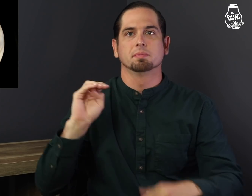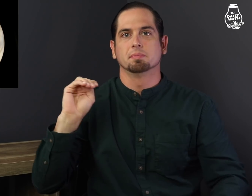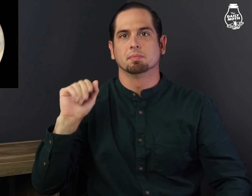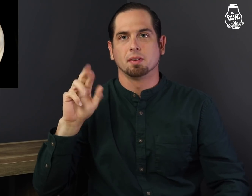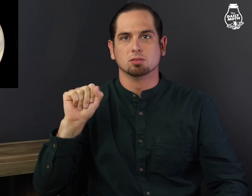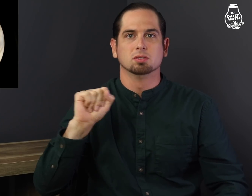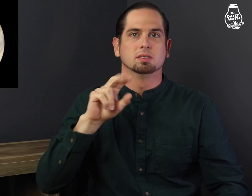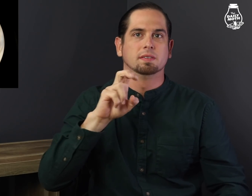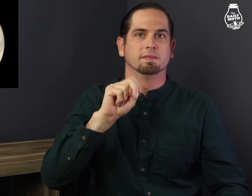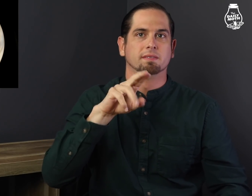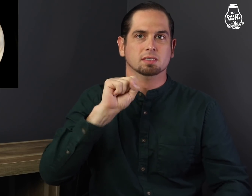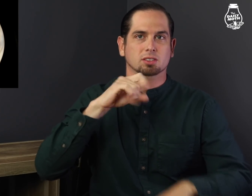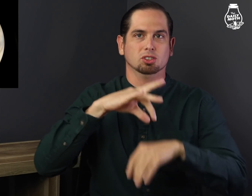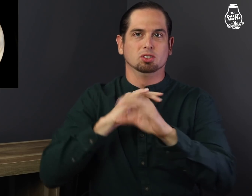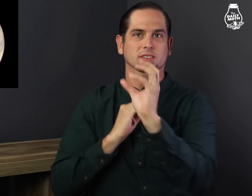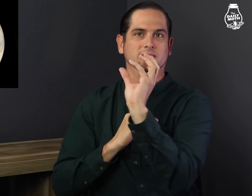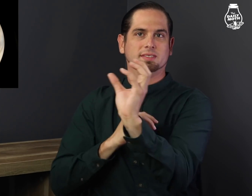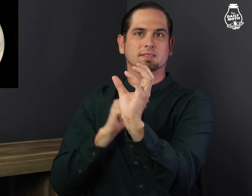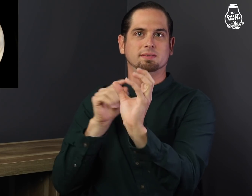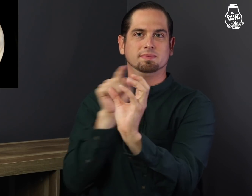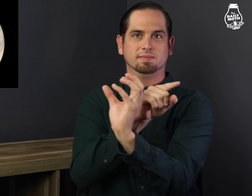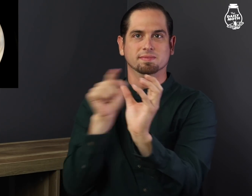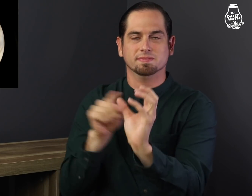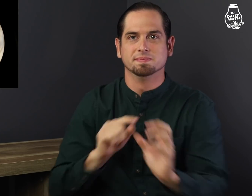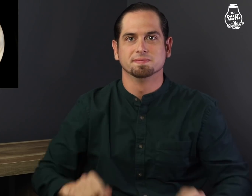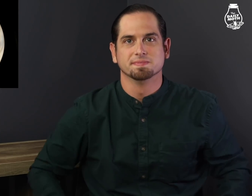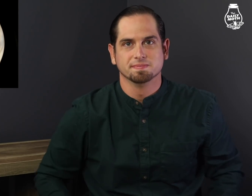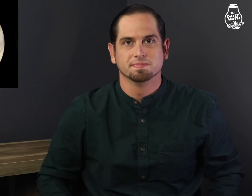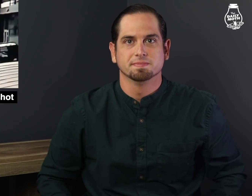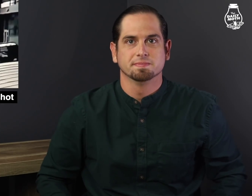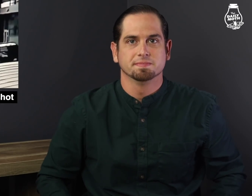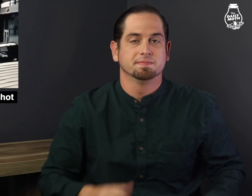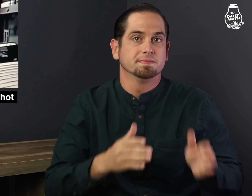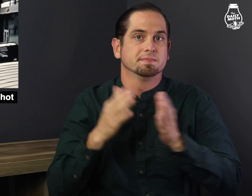Earth is between Venus and Mars.